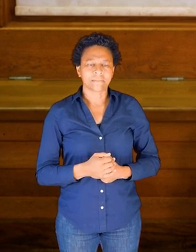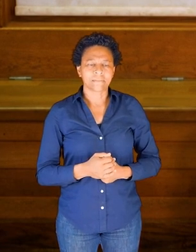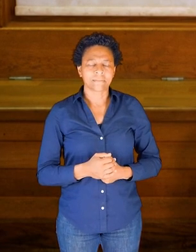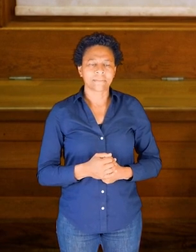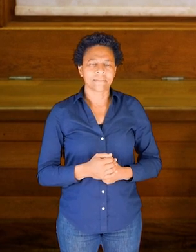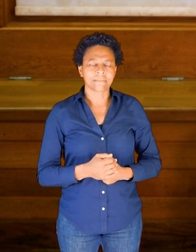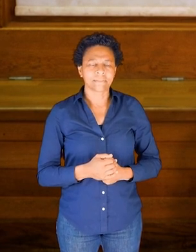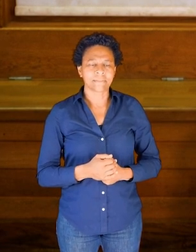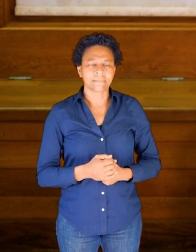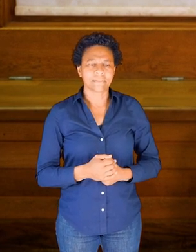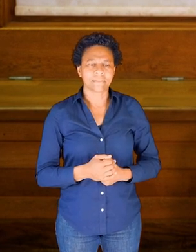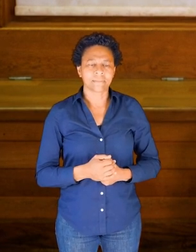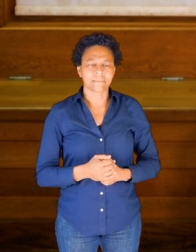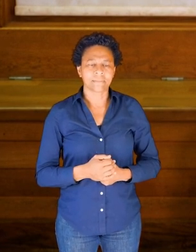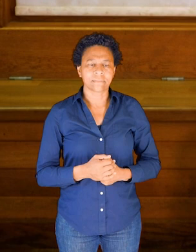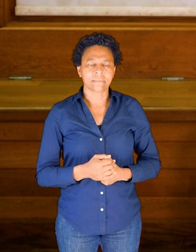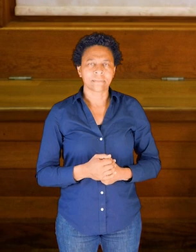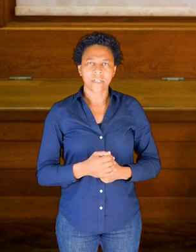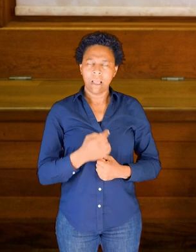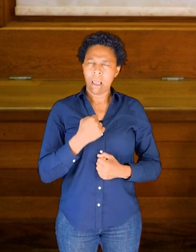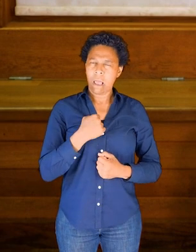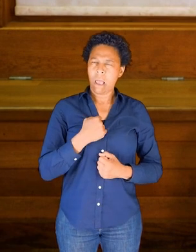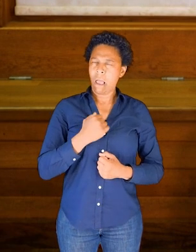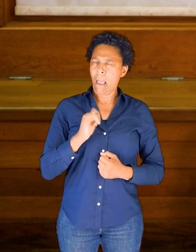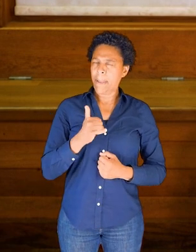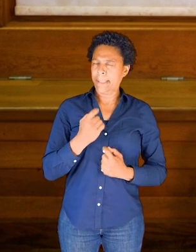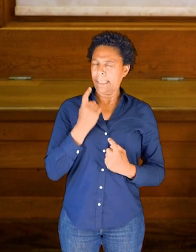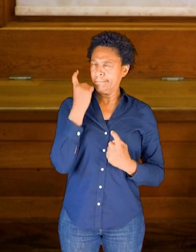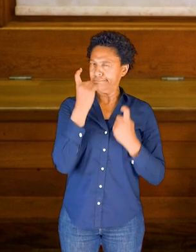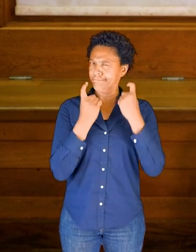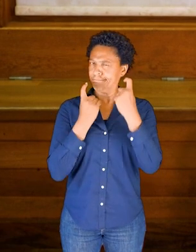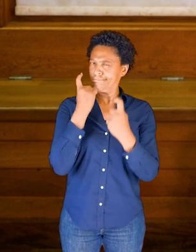I might think about the vertebra at the bottom of my spine